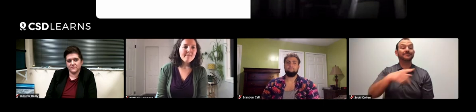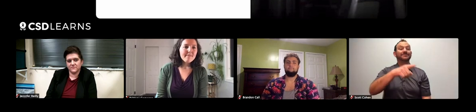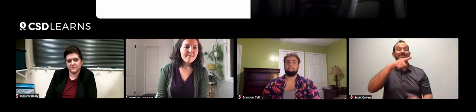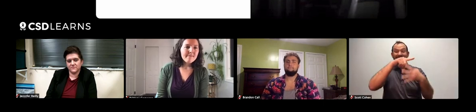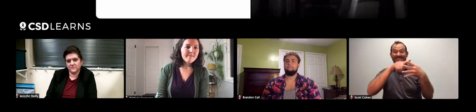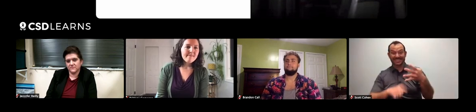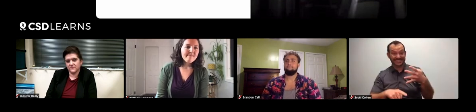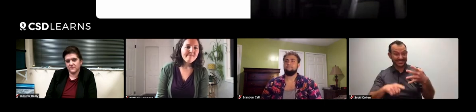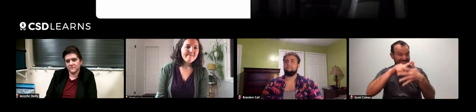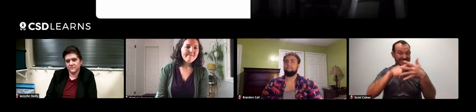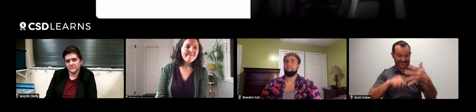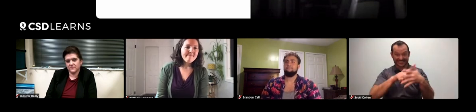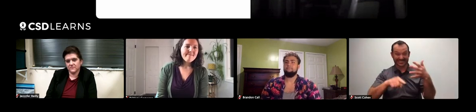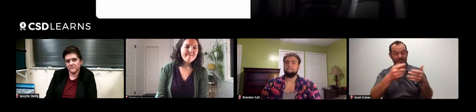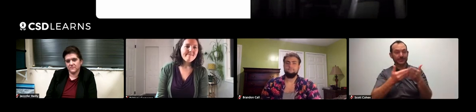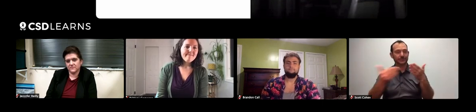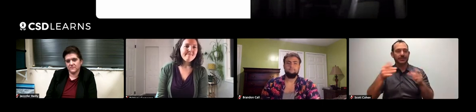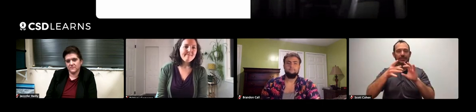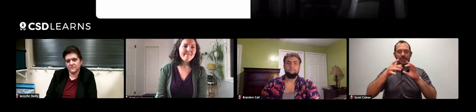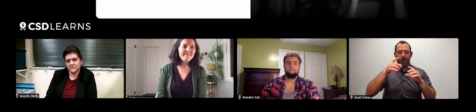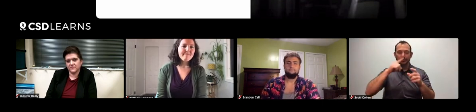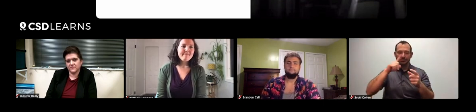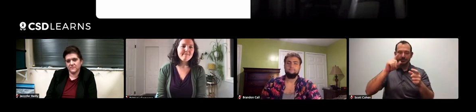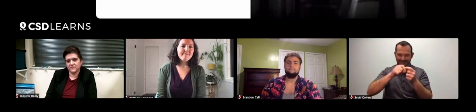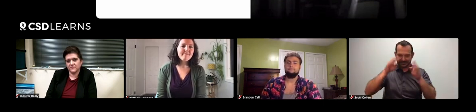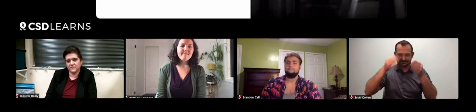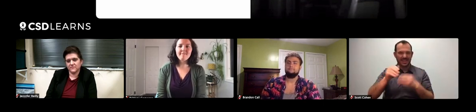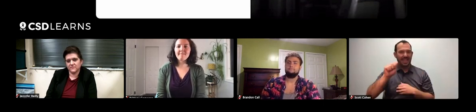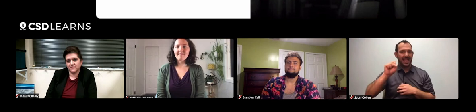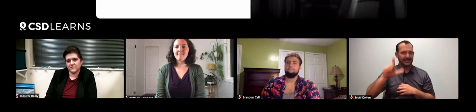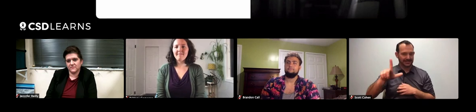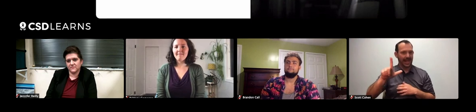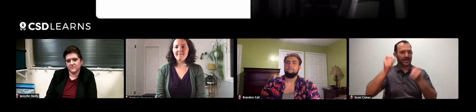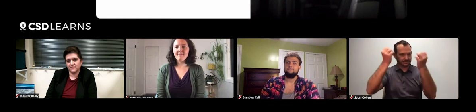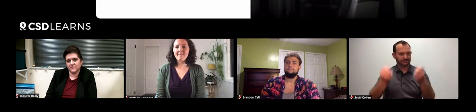Now, here is a list of more resources specifically focused in American Sign Language,